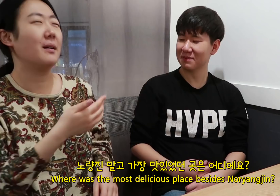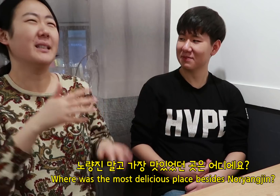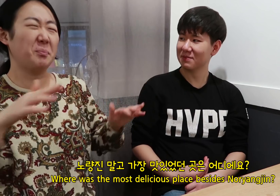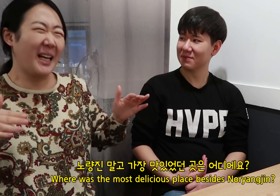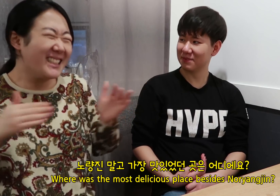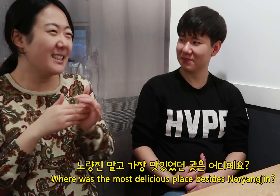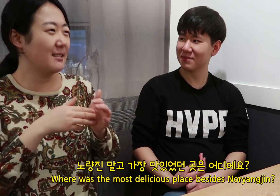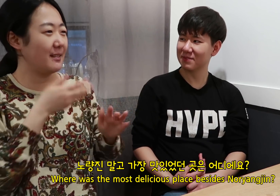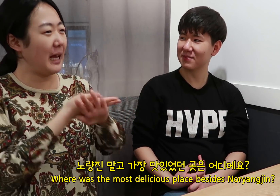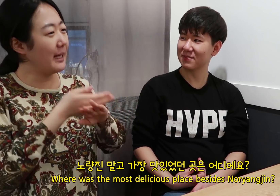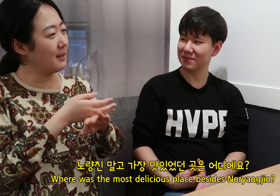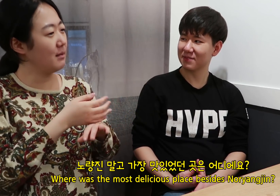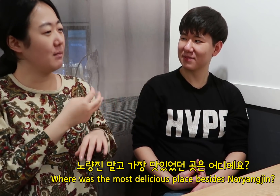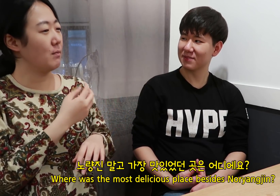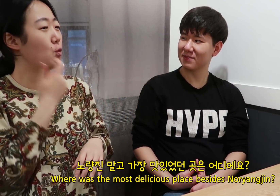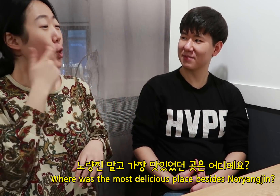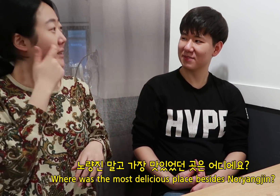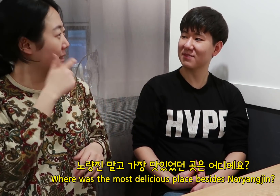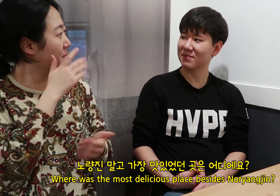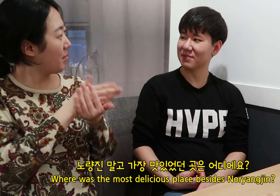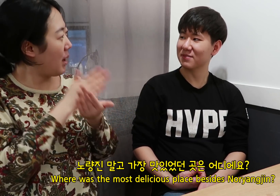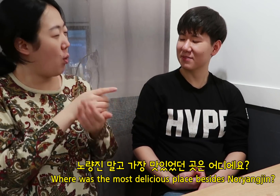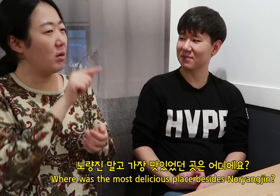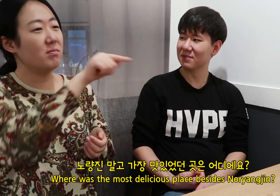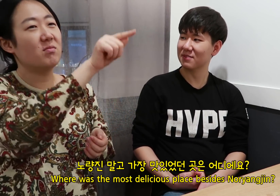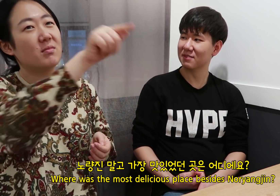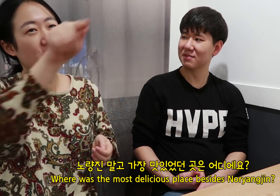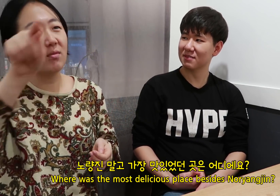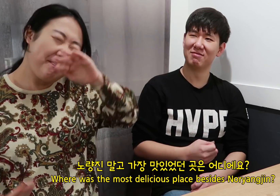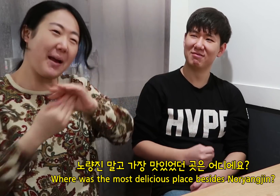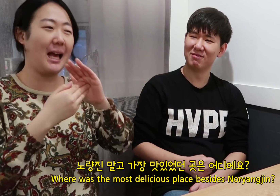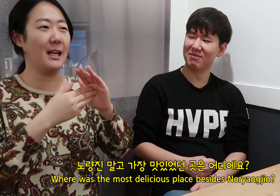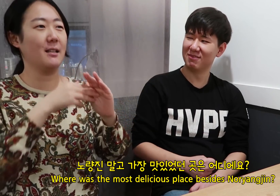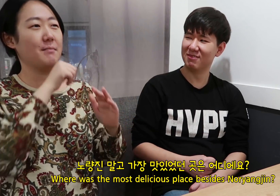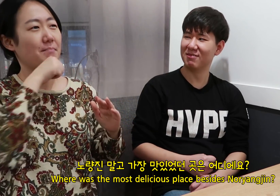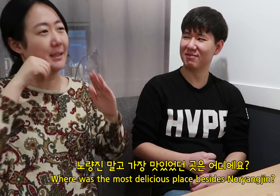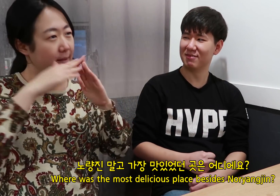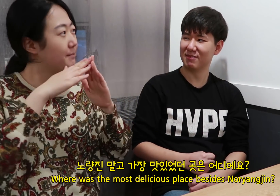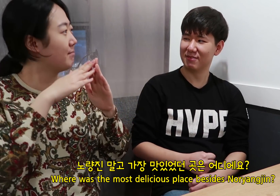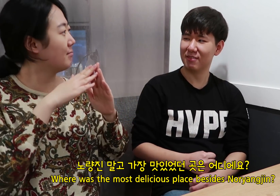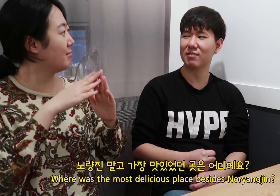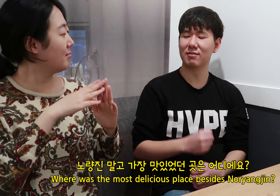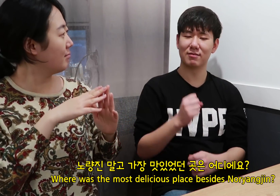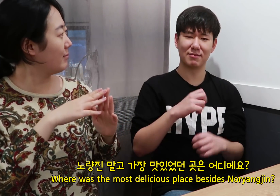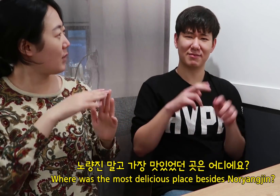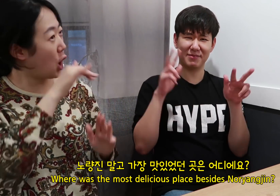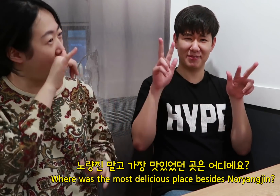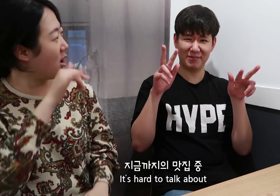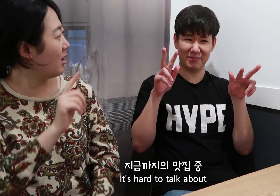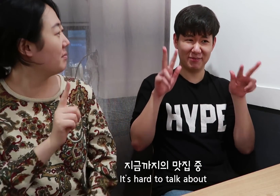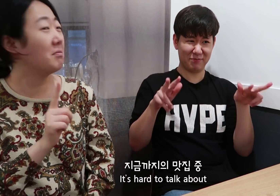Where was the most delicious place besides Noryangjin?